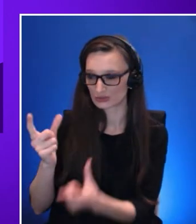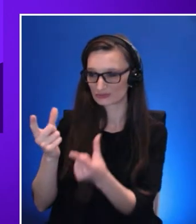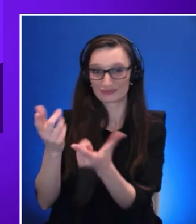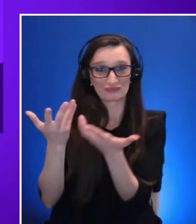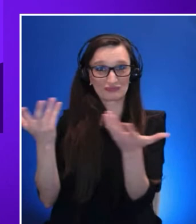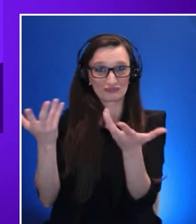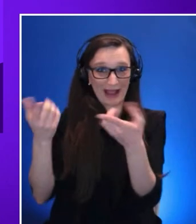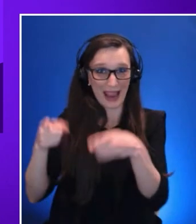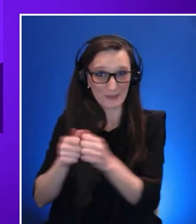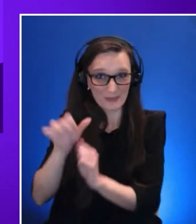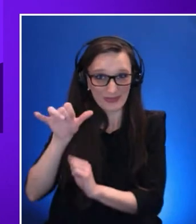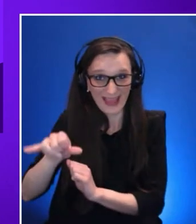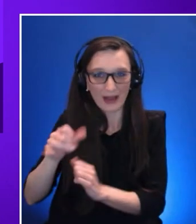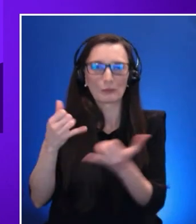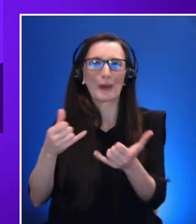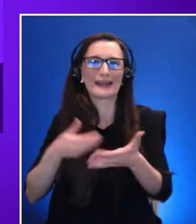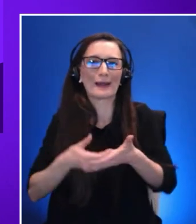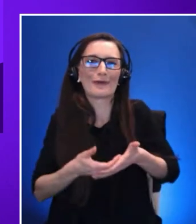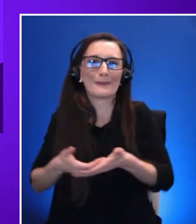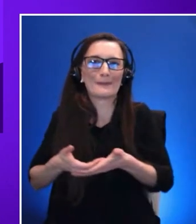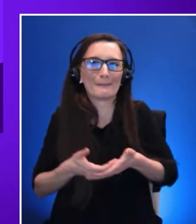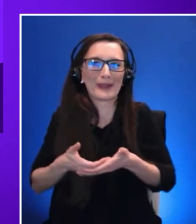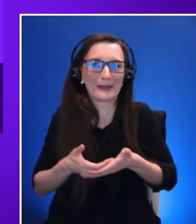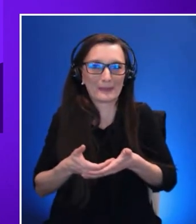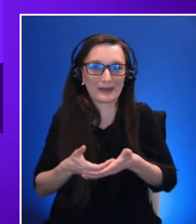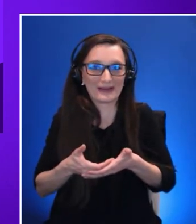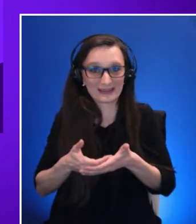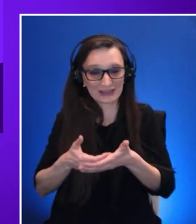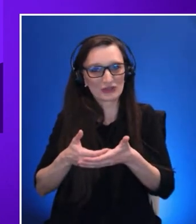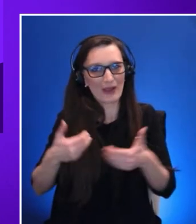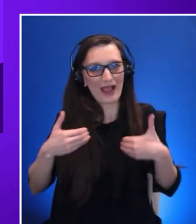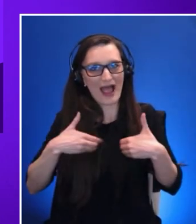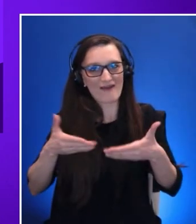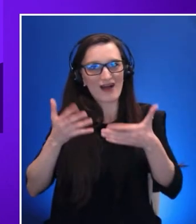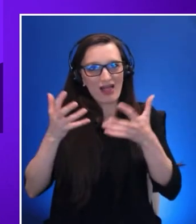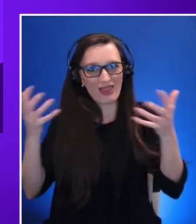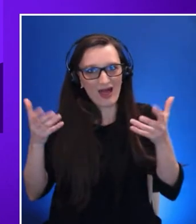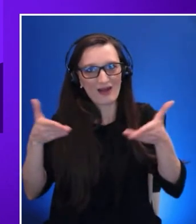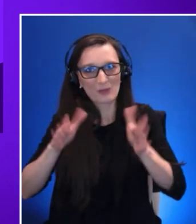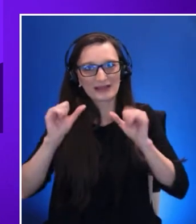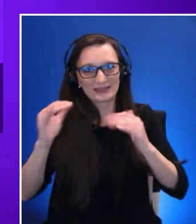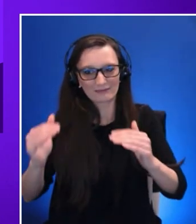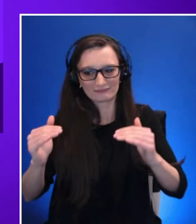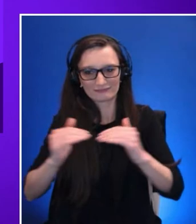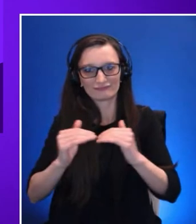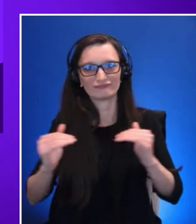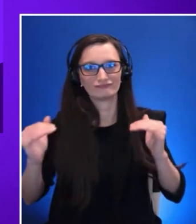as we deploy it at scale we can design inclusive experiences as early as possible